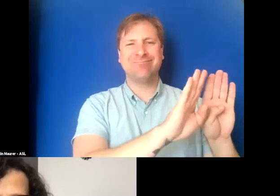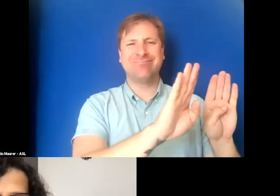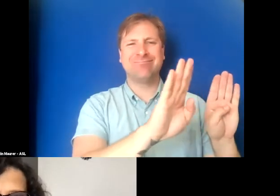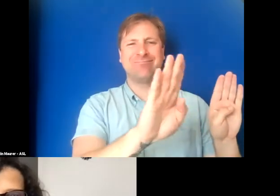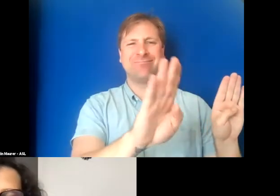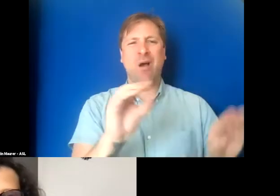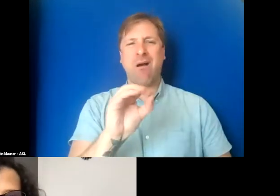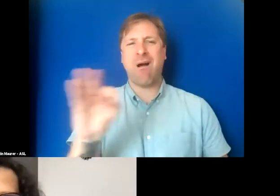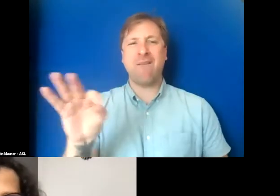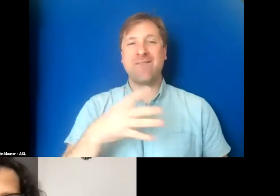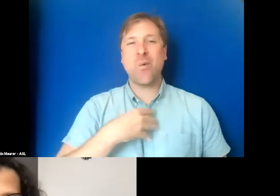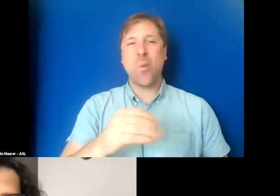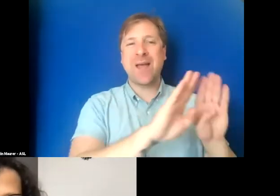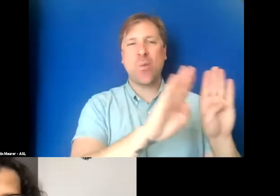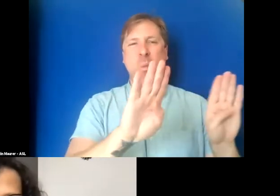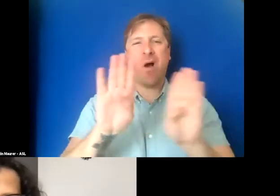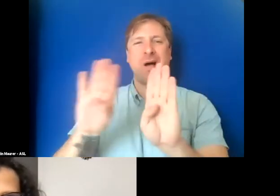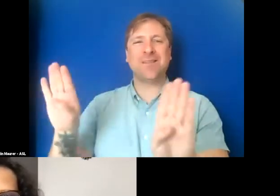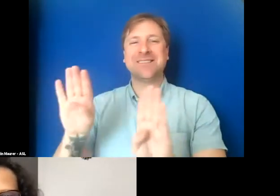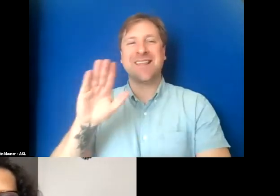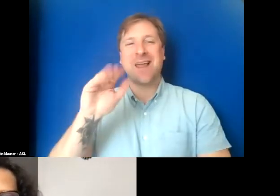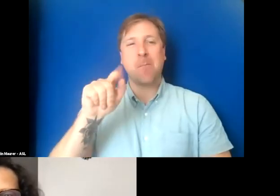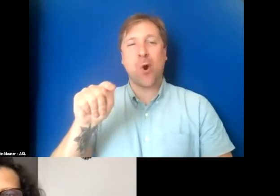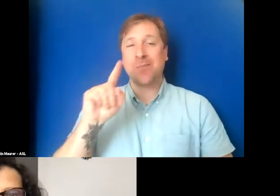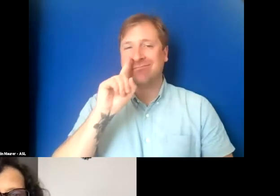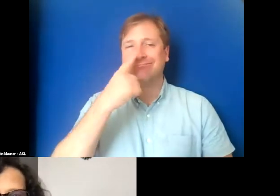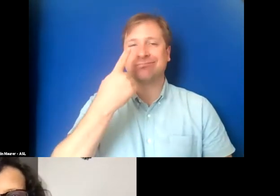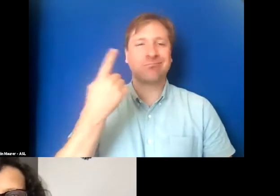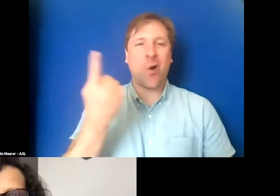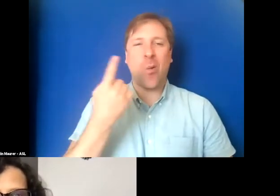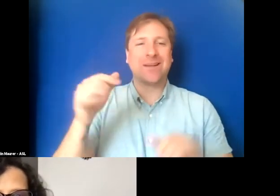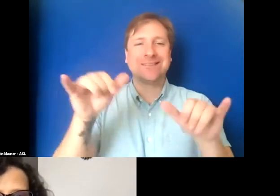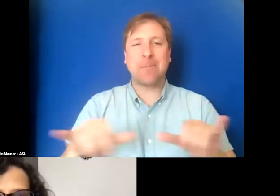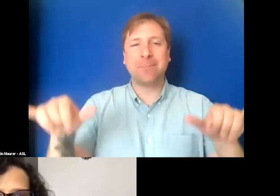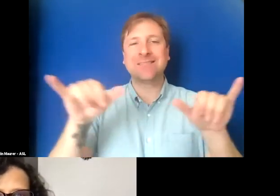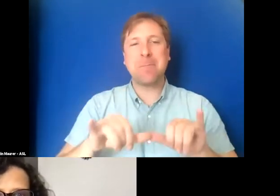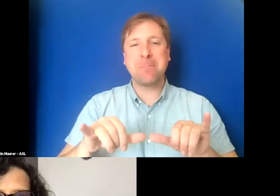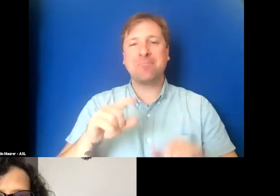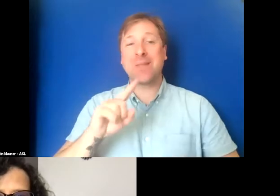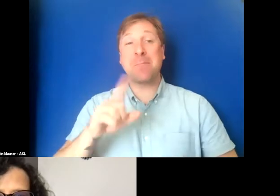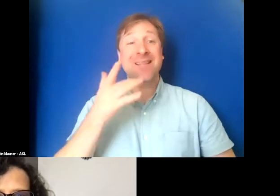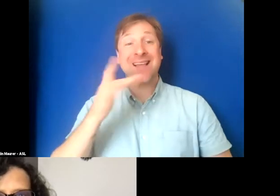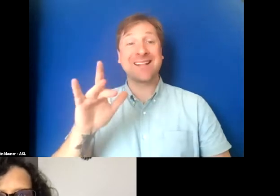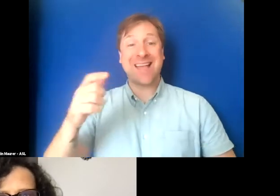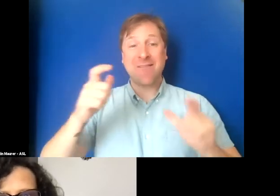off white walls that apartments always seem to have for some reason. Luckily, I have a giant blue velvetine